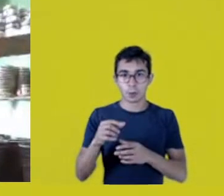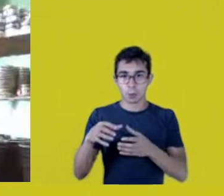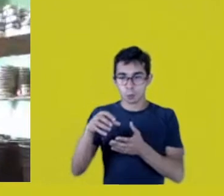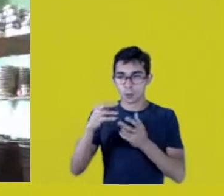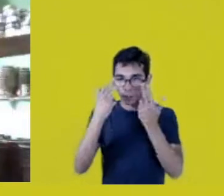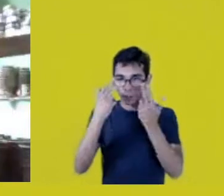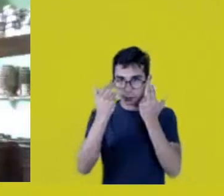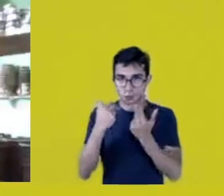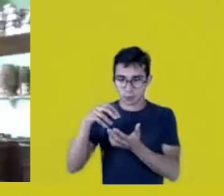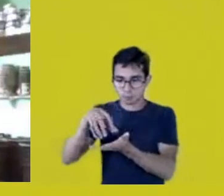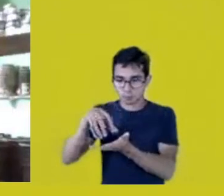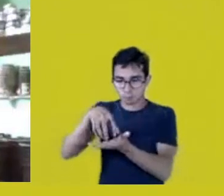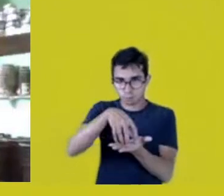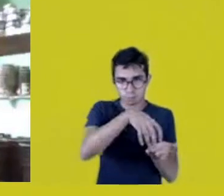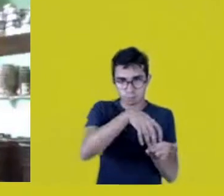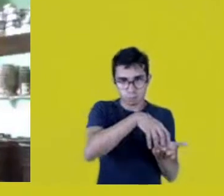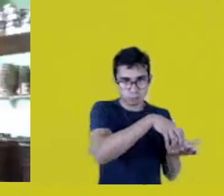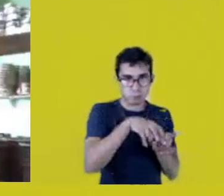and also to realize...